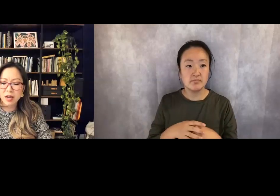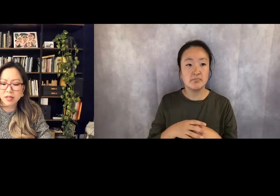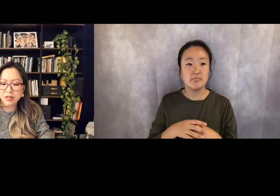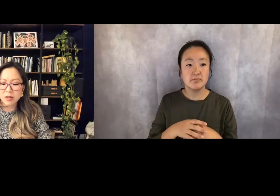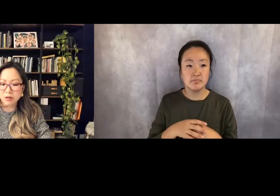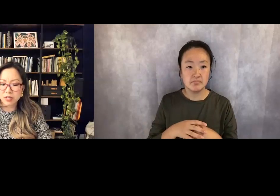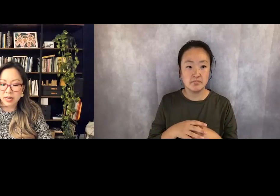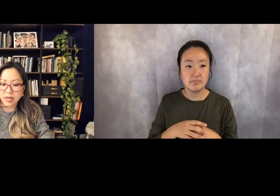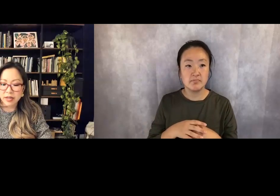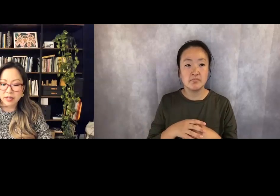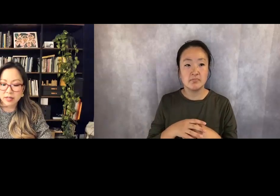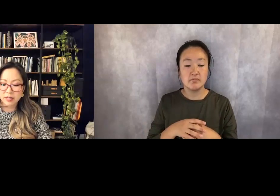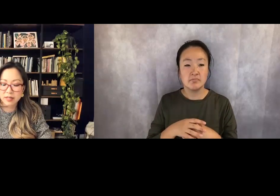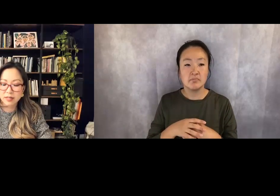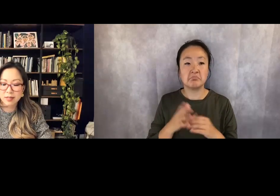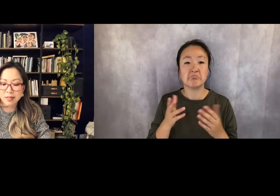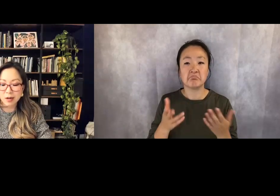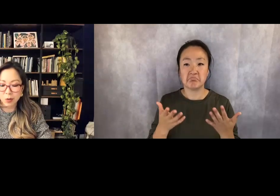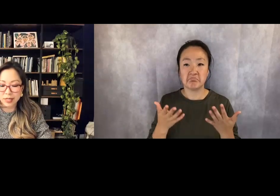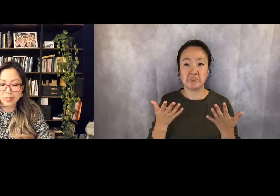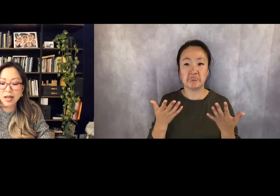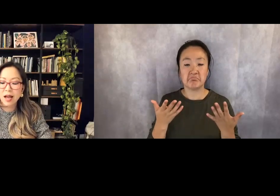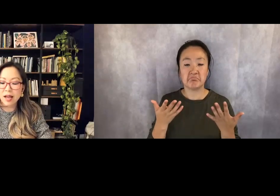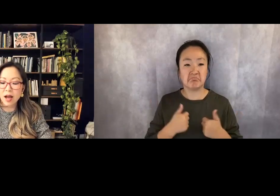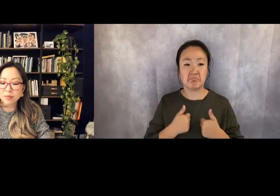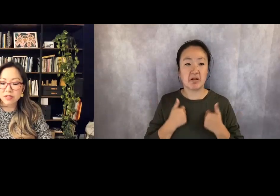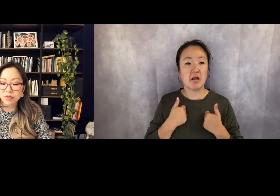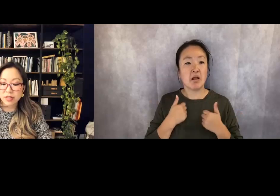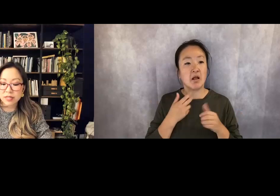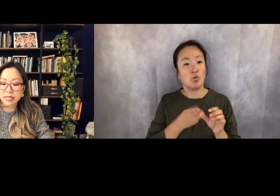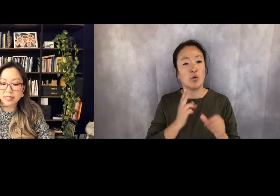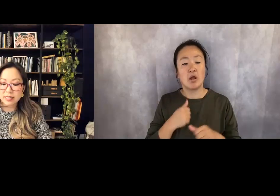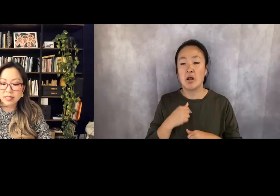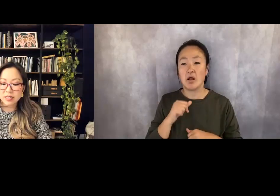A year ago today. Not quit. I opted for the DNC